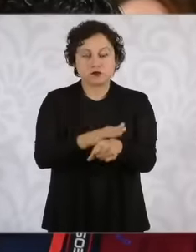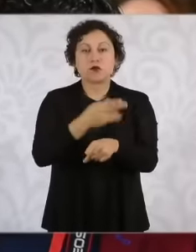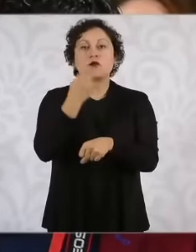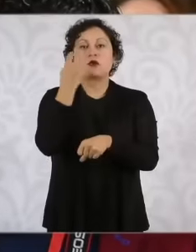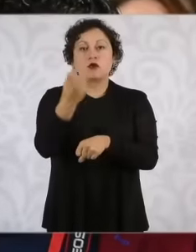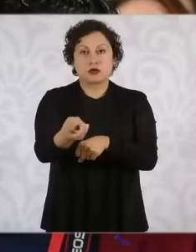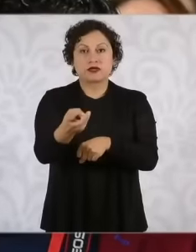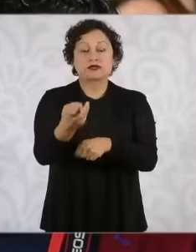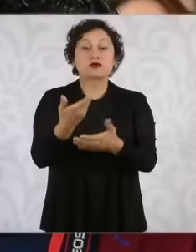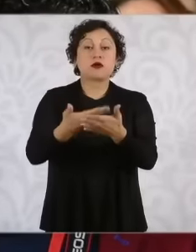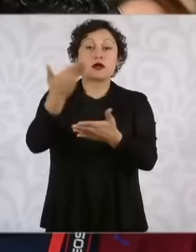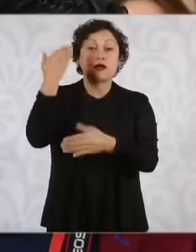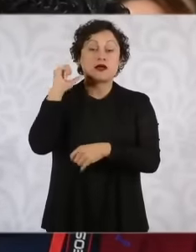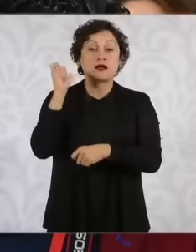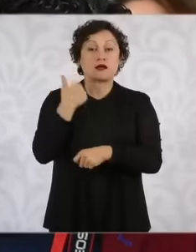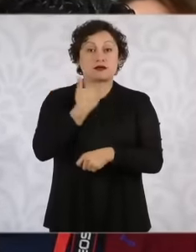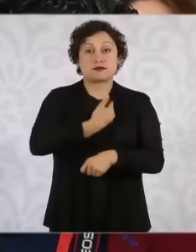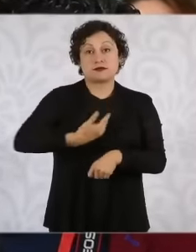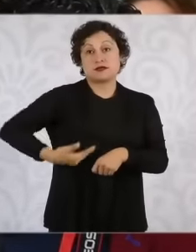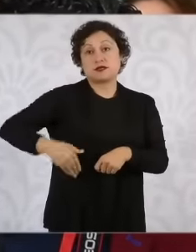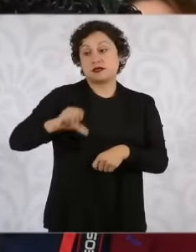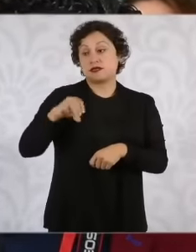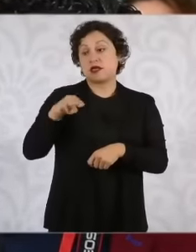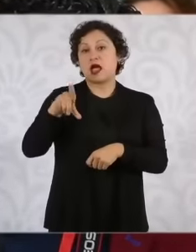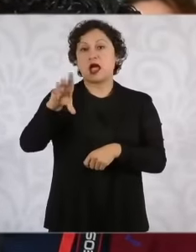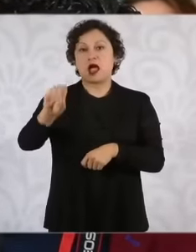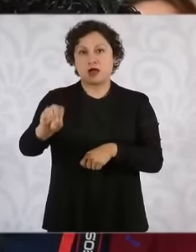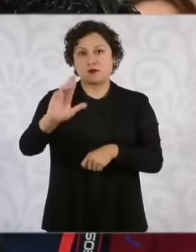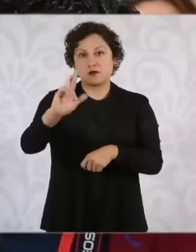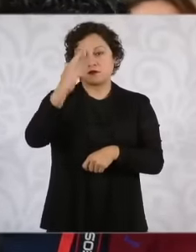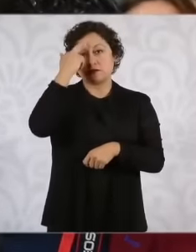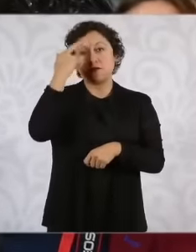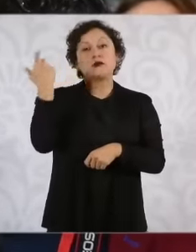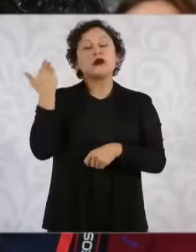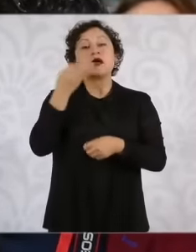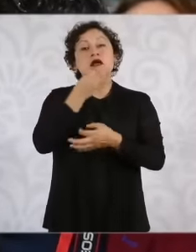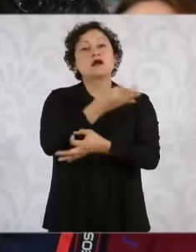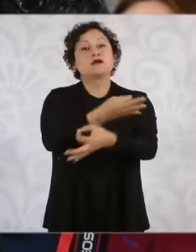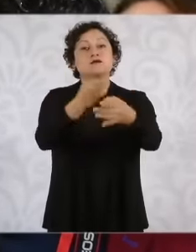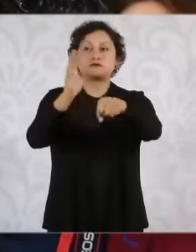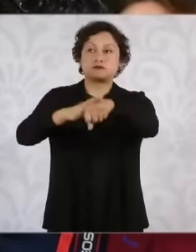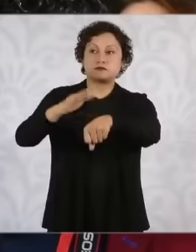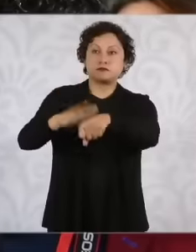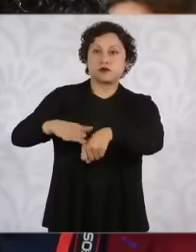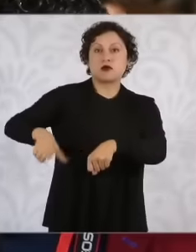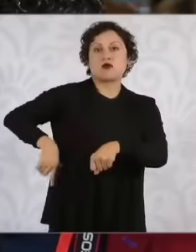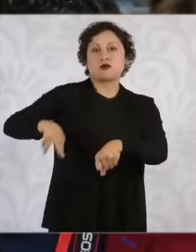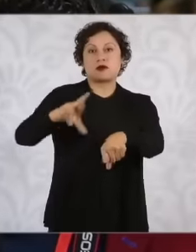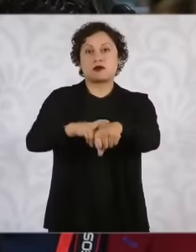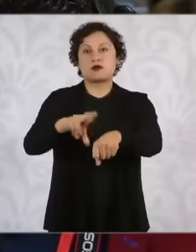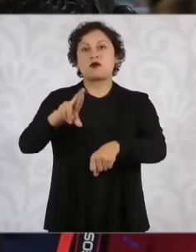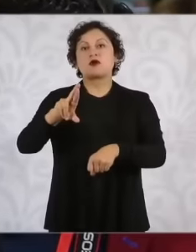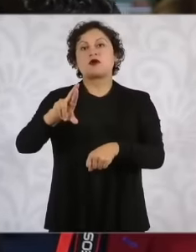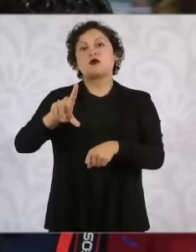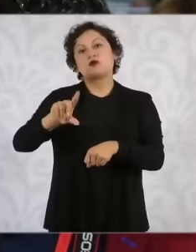former president Andrés Manuel López Obrador, called on Governor Ramoa to legislators